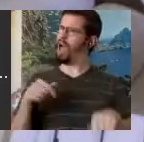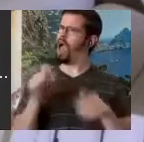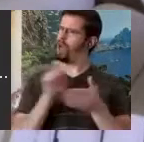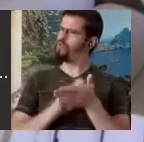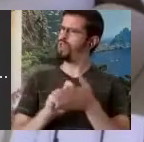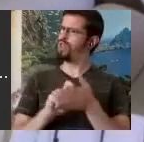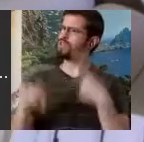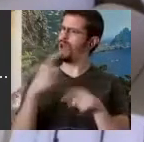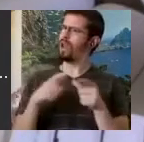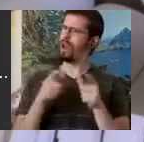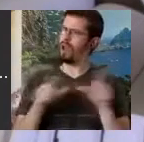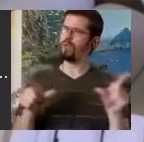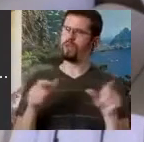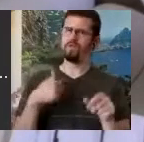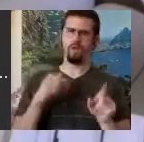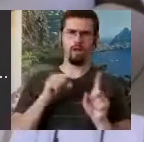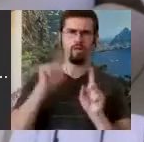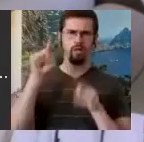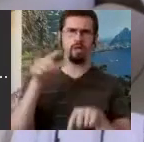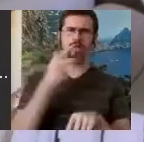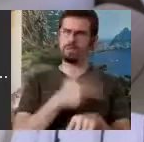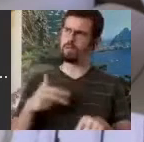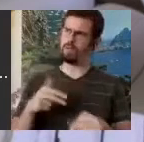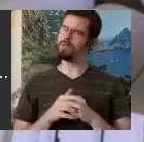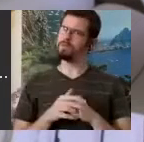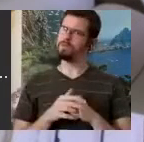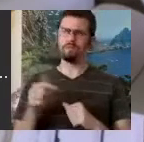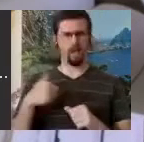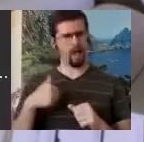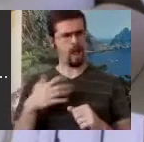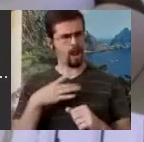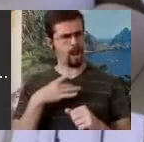you know what? I like it, and I think we should do something and I'd like to call